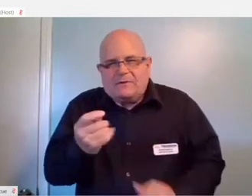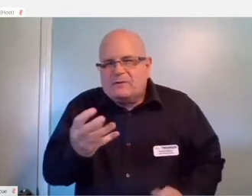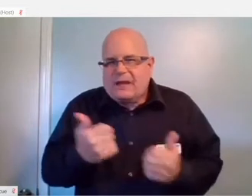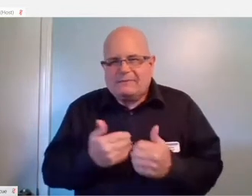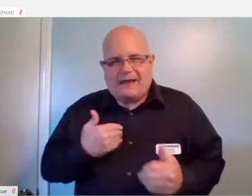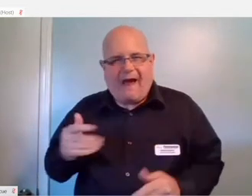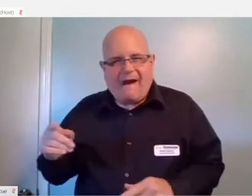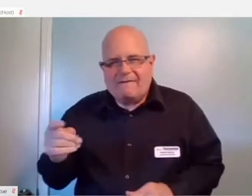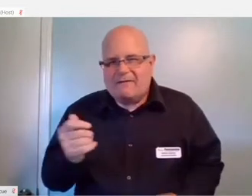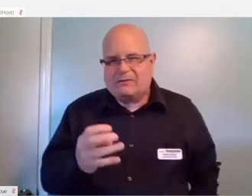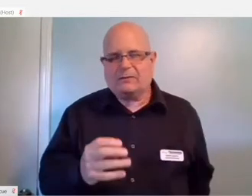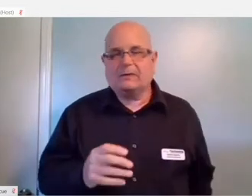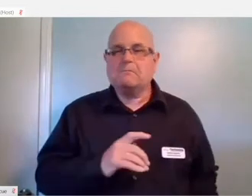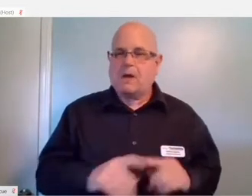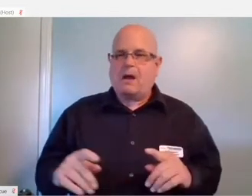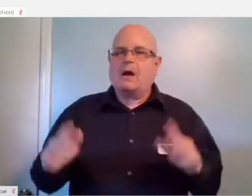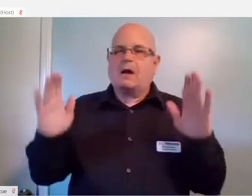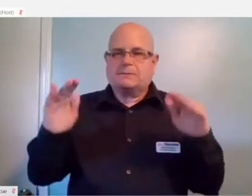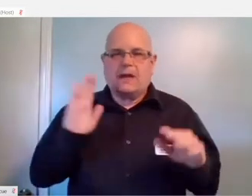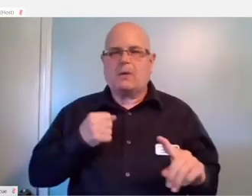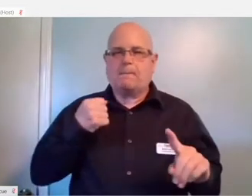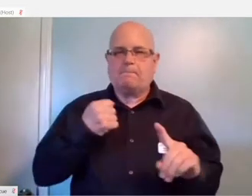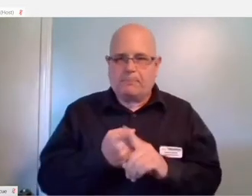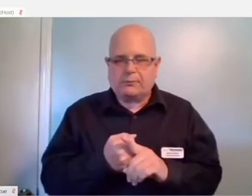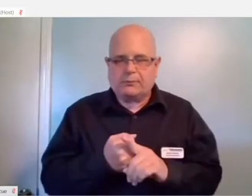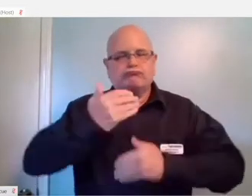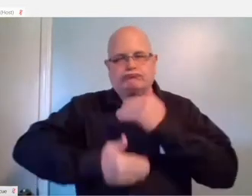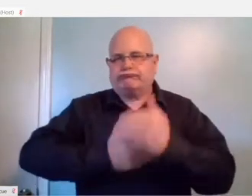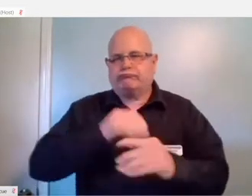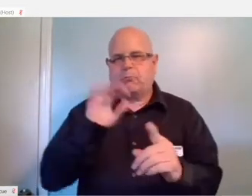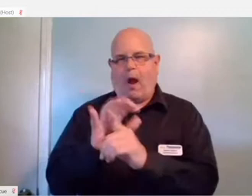But it's expected that they will be rolling the feature out console‑wide, platform‑wide